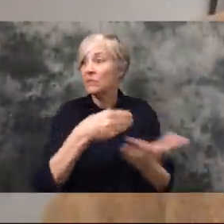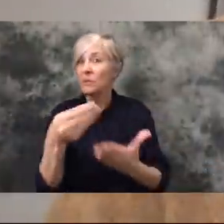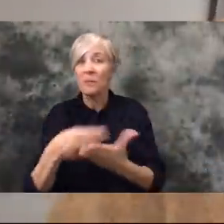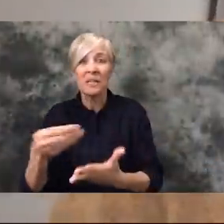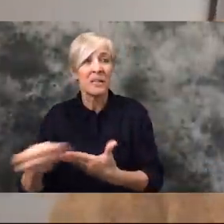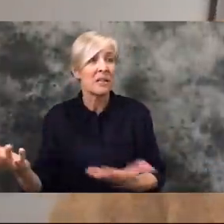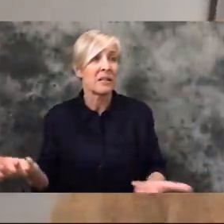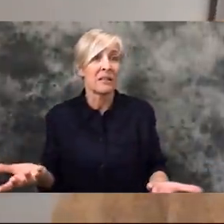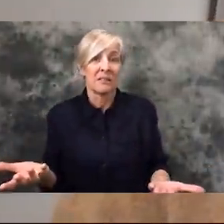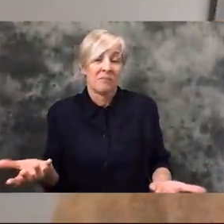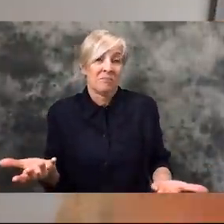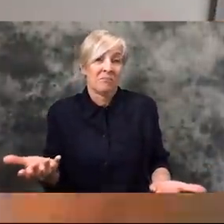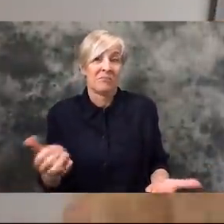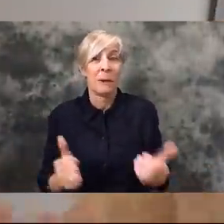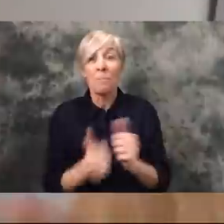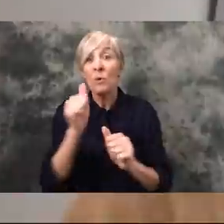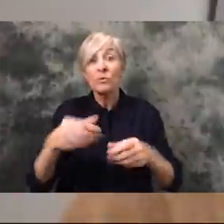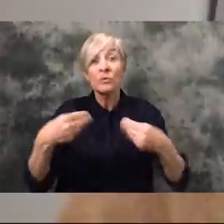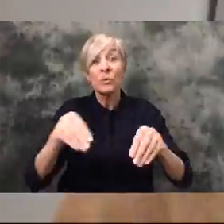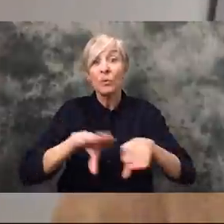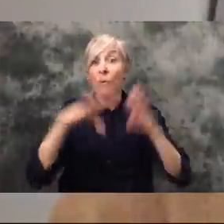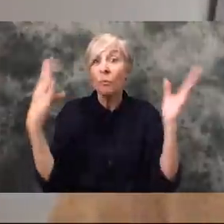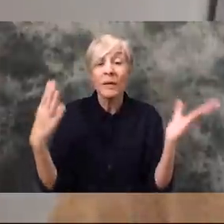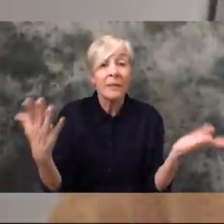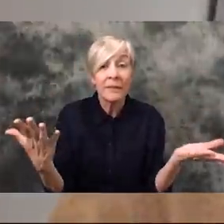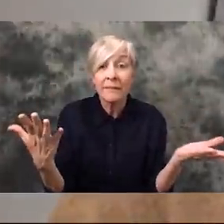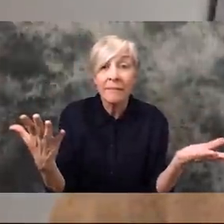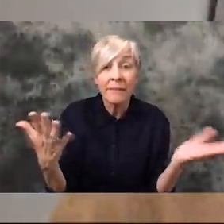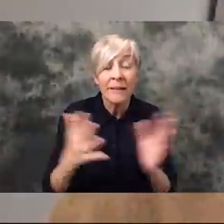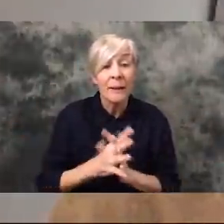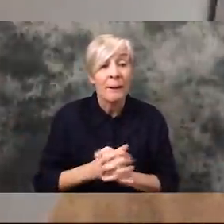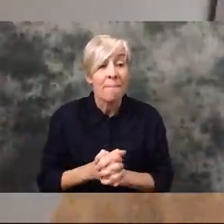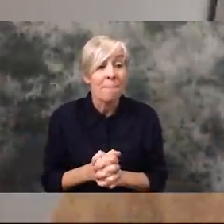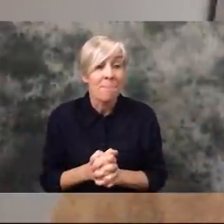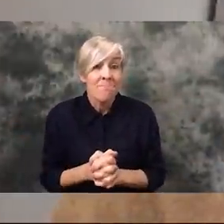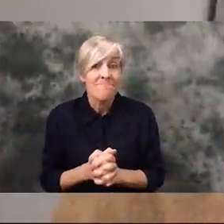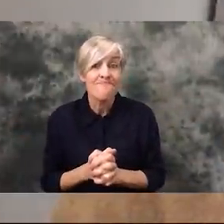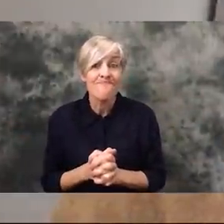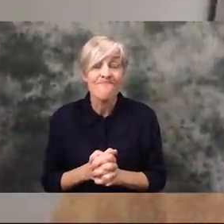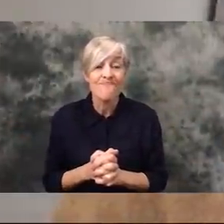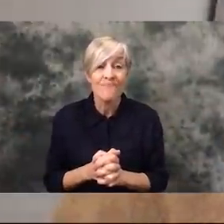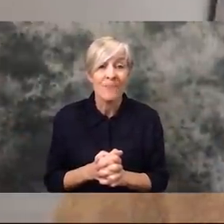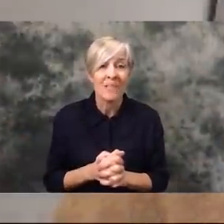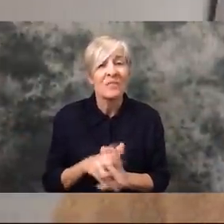and you know most of the stores are still open. So, it's a little